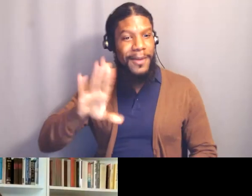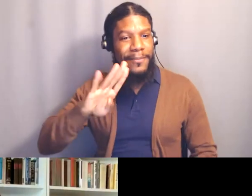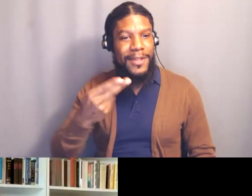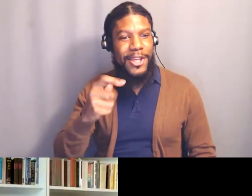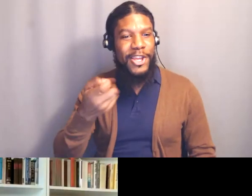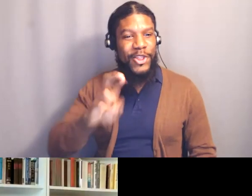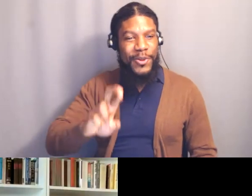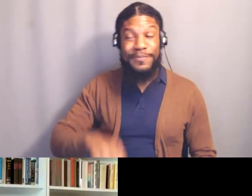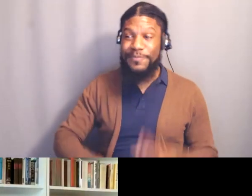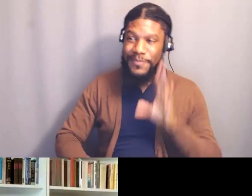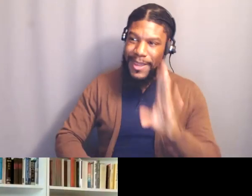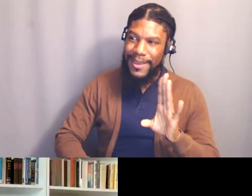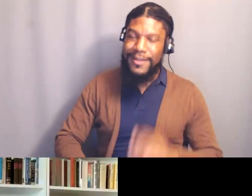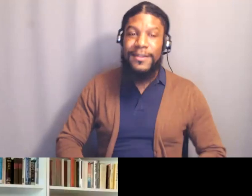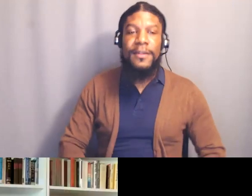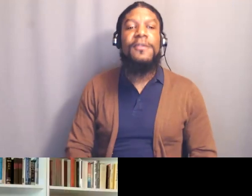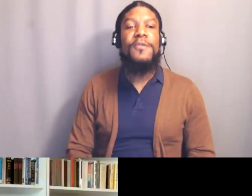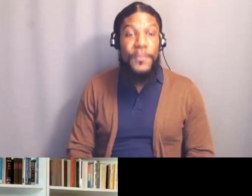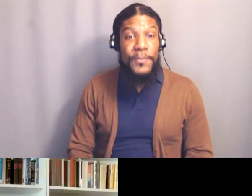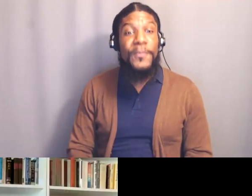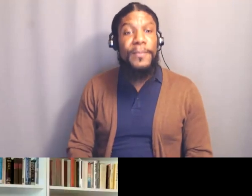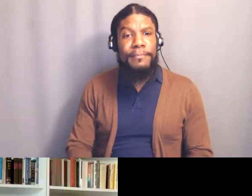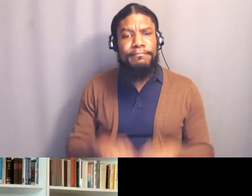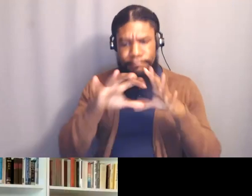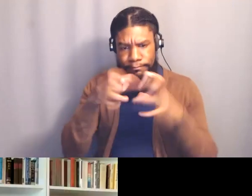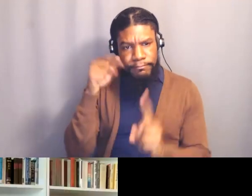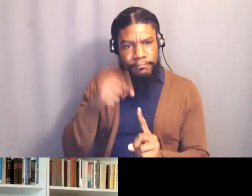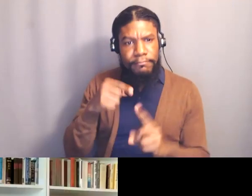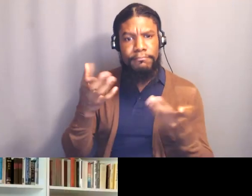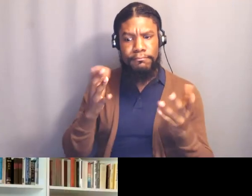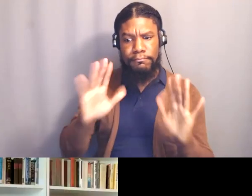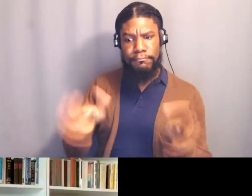Hey Heather. There's two in the sphere of uplifting the idea that Jews are not only white people,